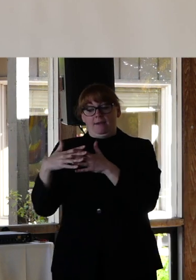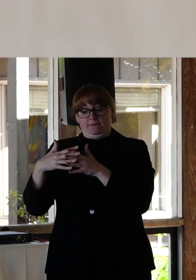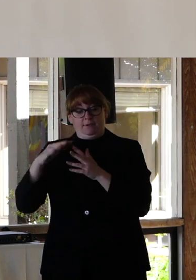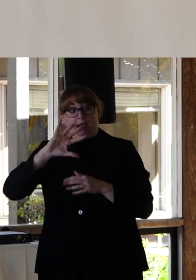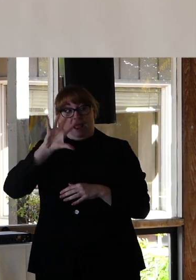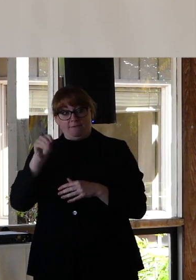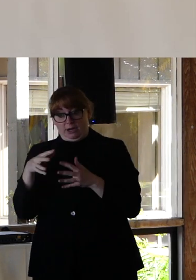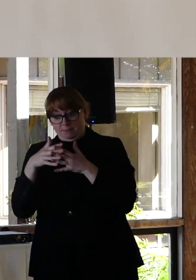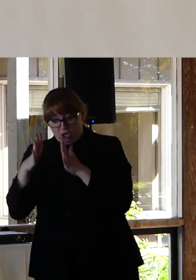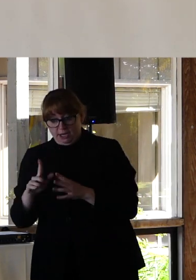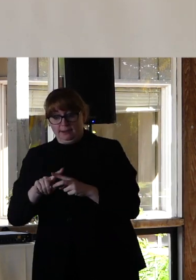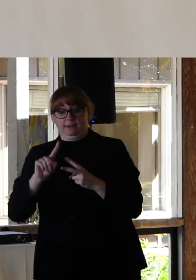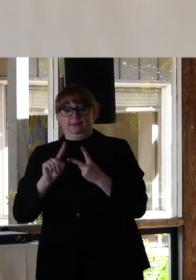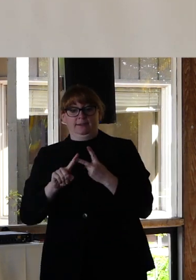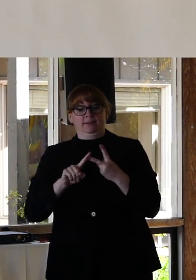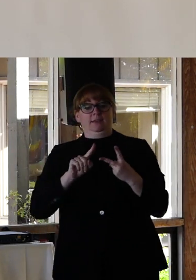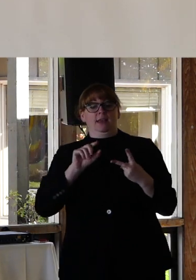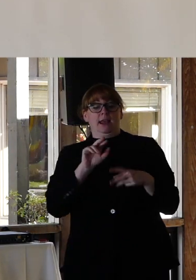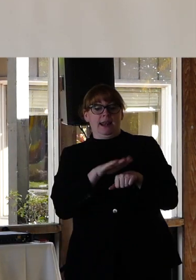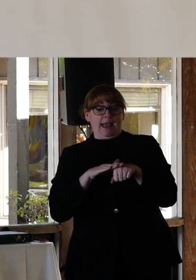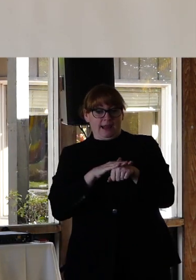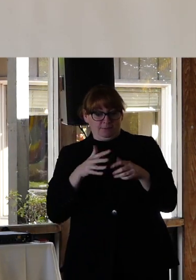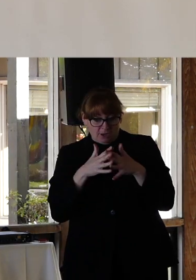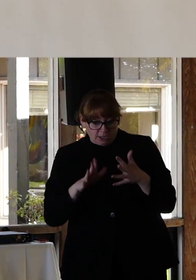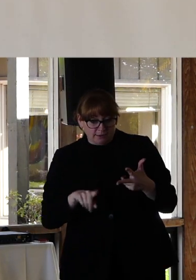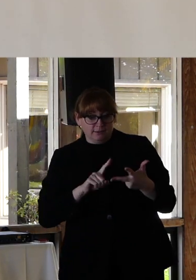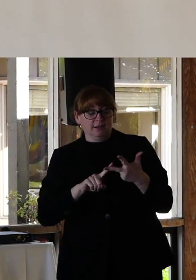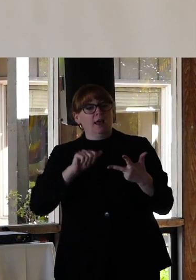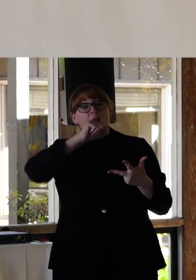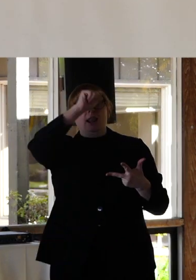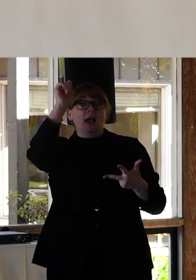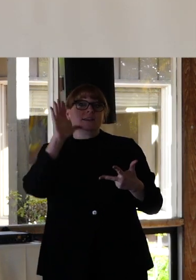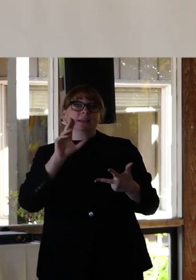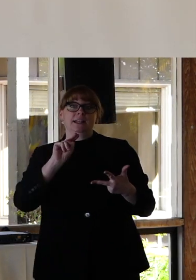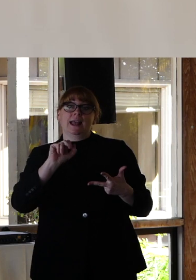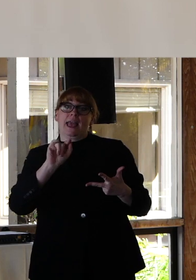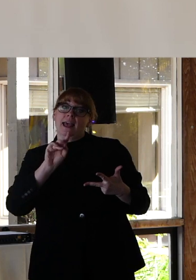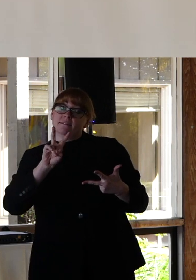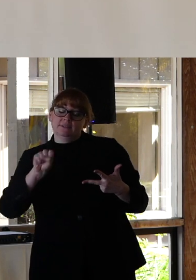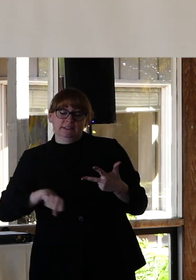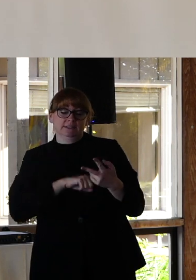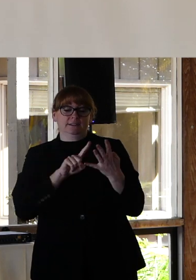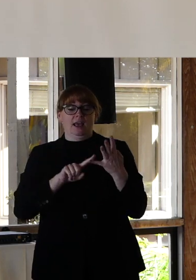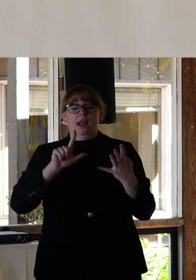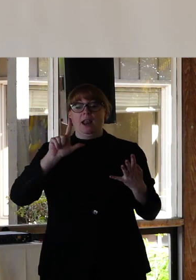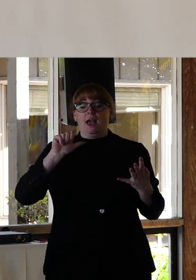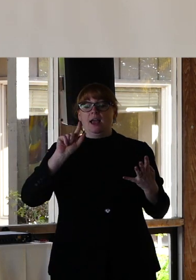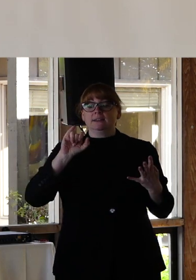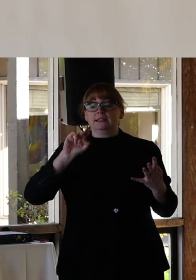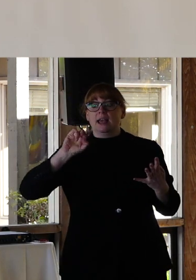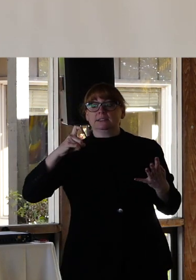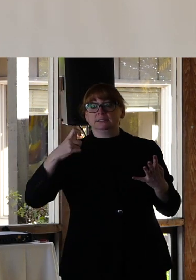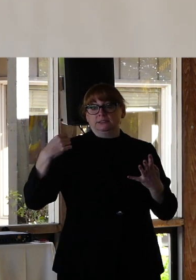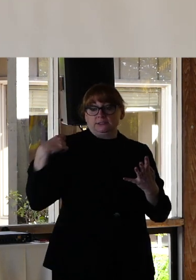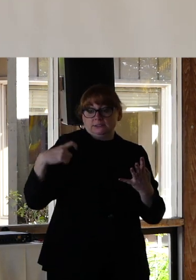Native Americans, Alaskan natives and Latin-x and Hispanic populations